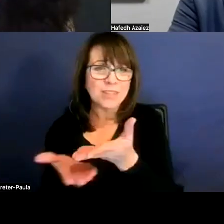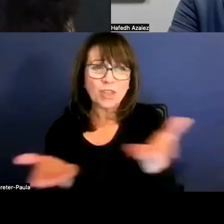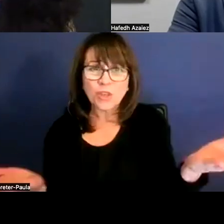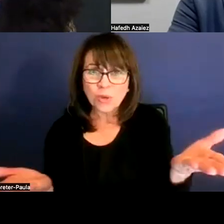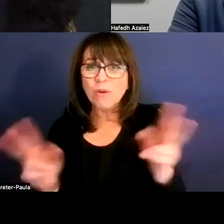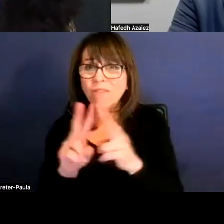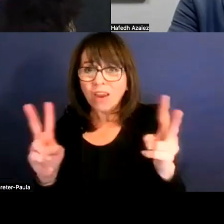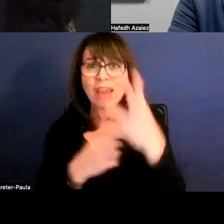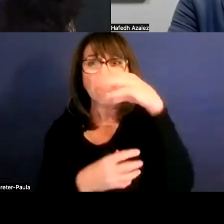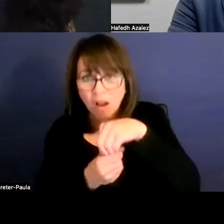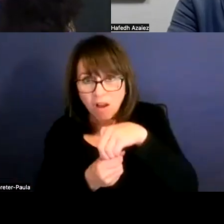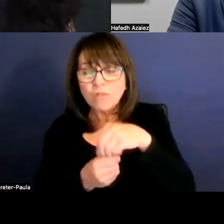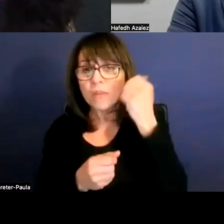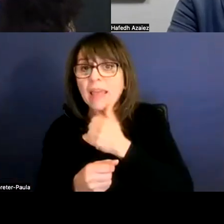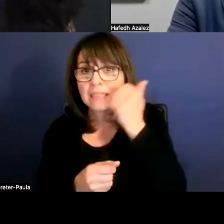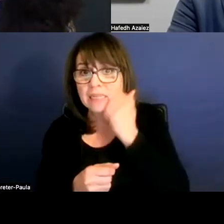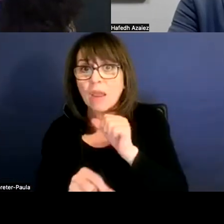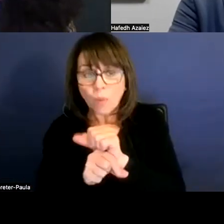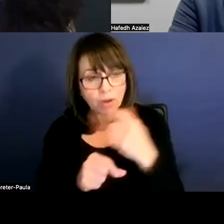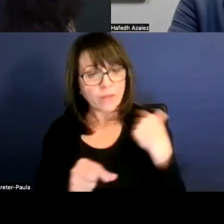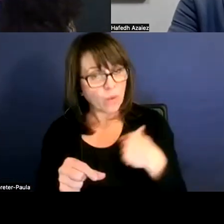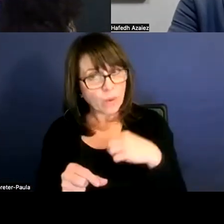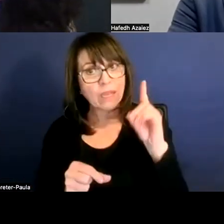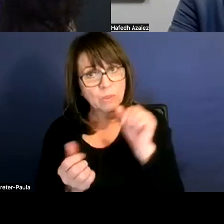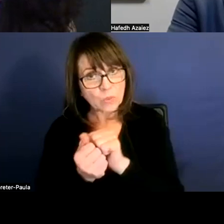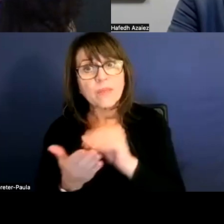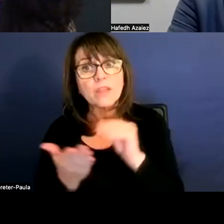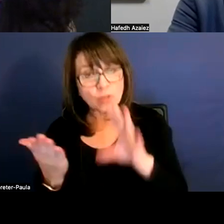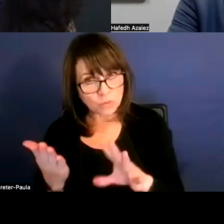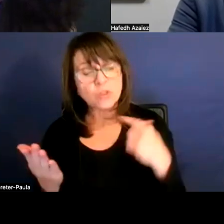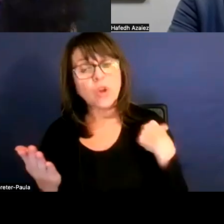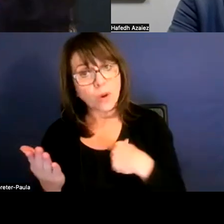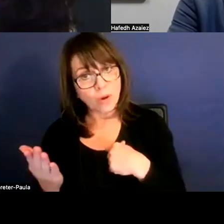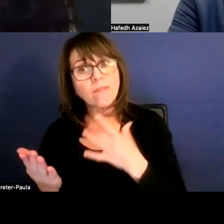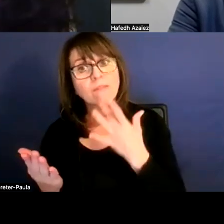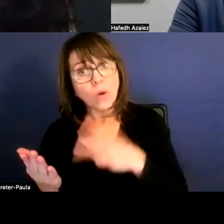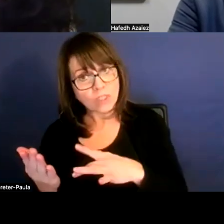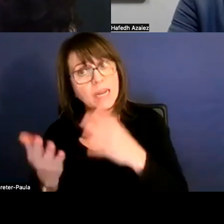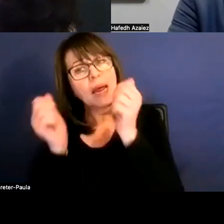with the day-to-day work that we do with our students. So we're really, again, blessed to have them.